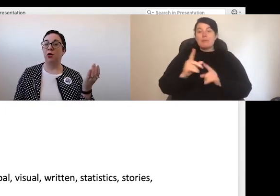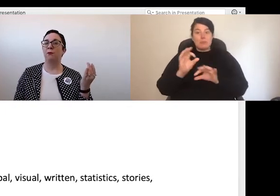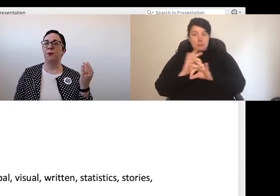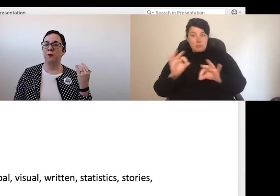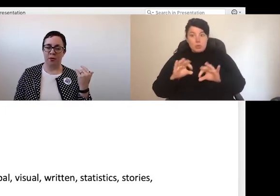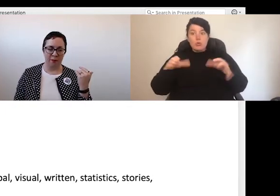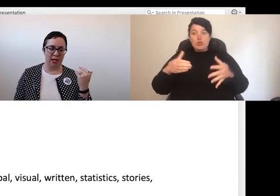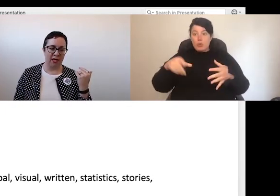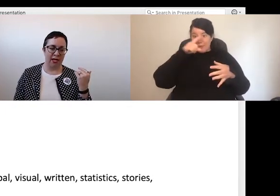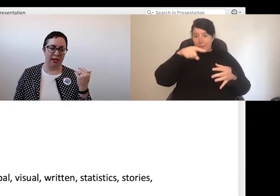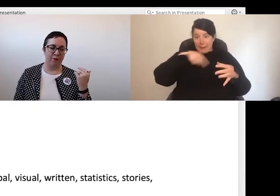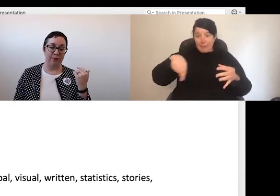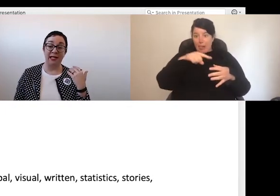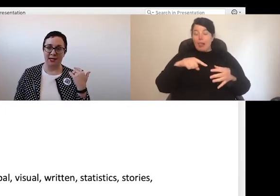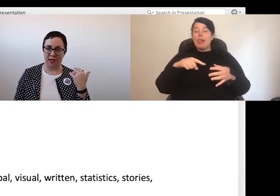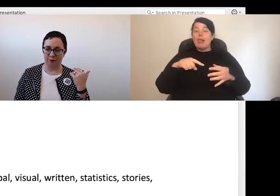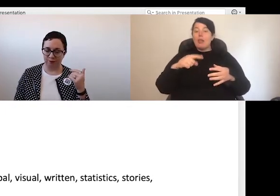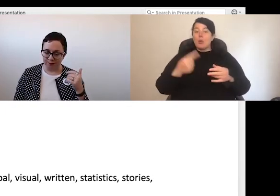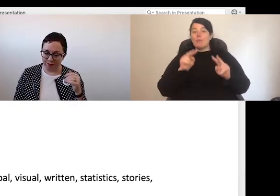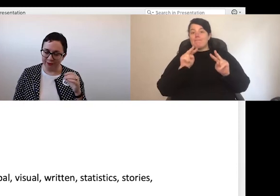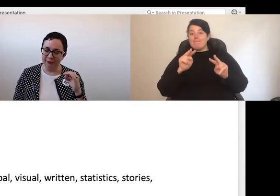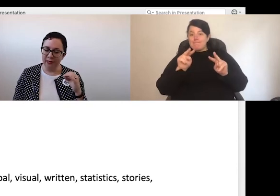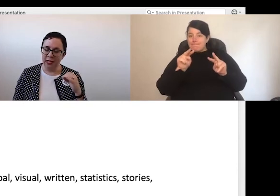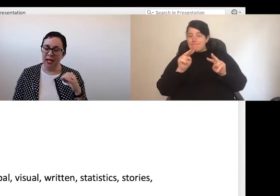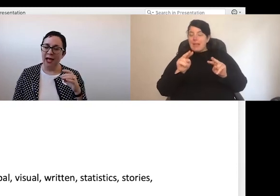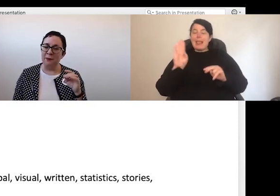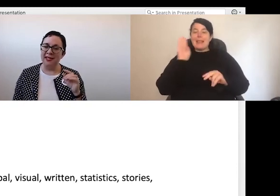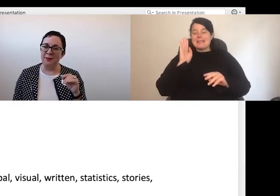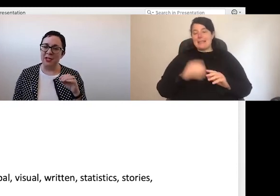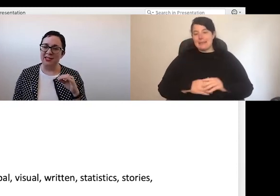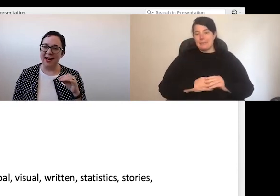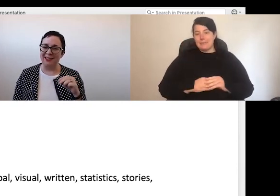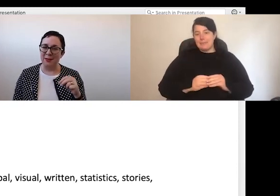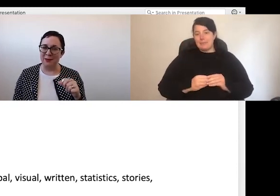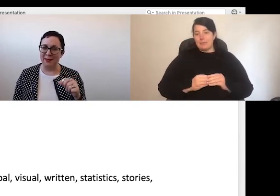who are predominantly listening. But when you start asking people about